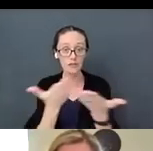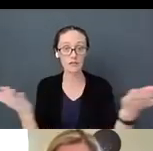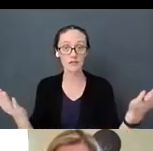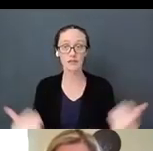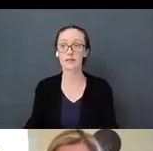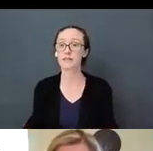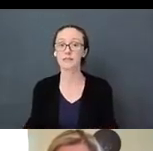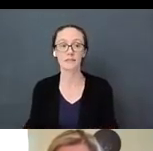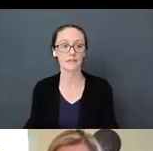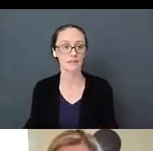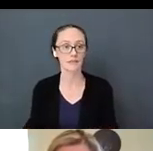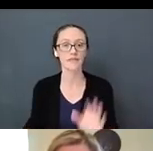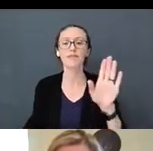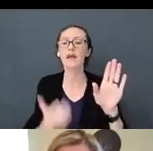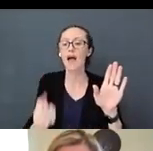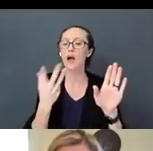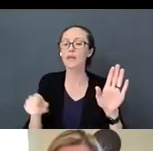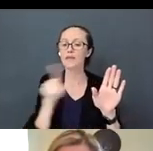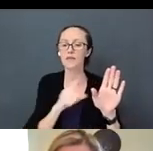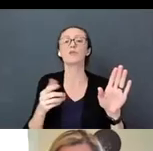How many of you are parents of deaf children?